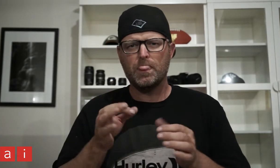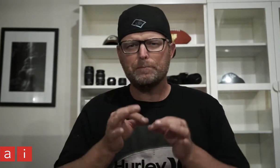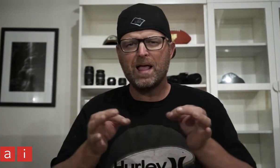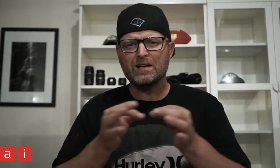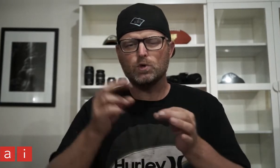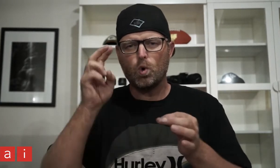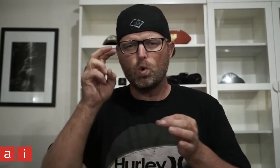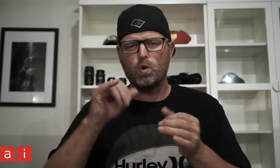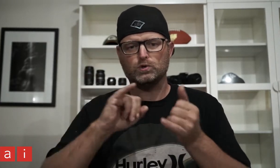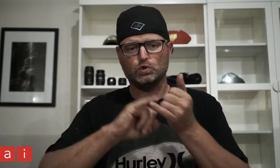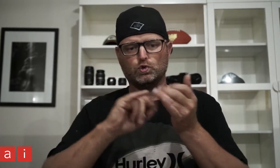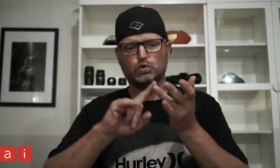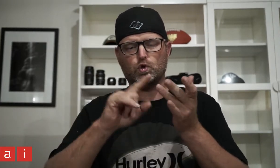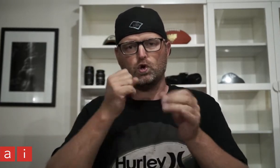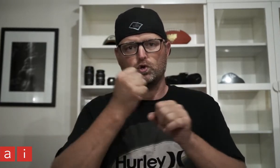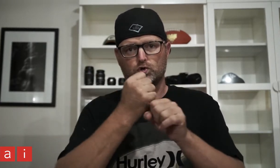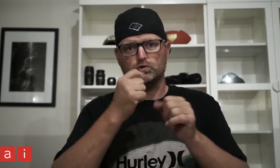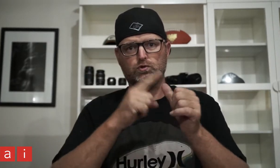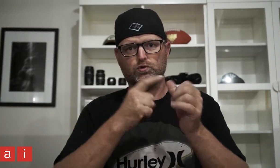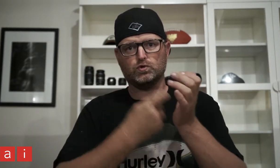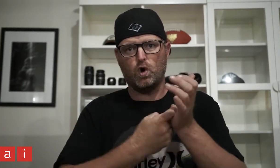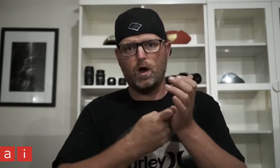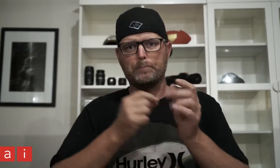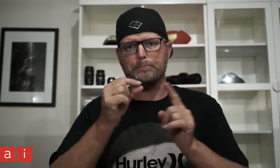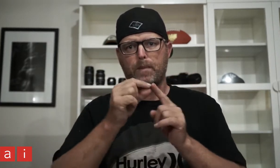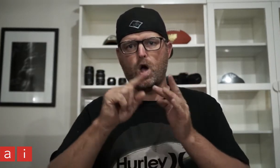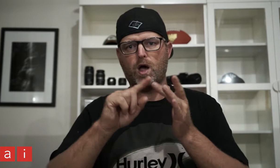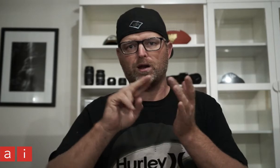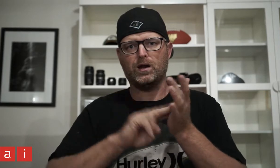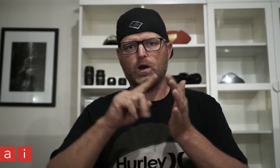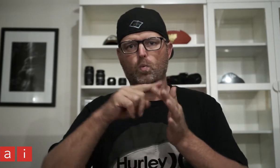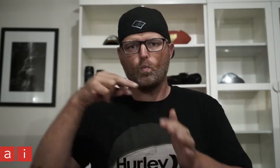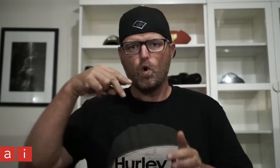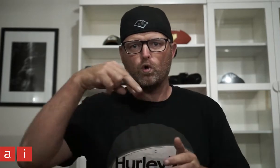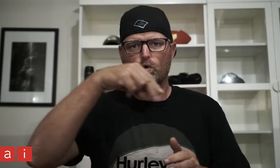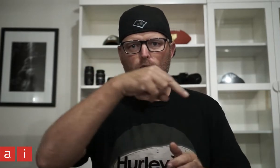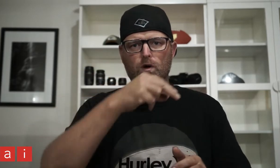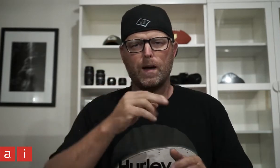at the place called Sugar Pine Walk.